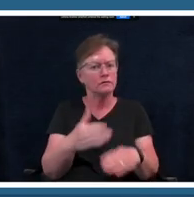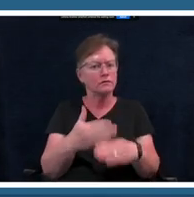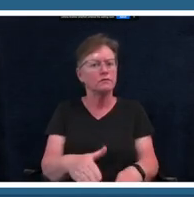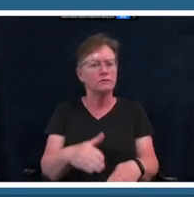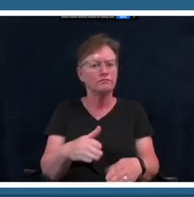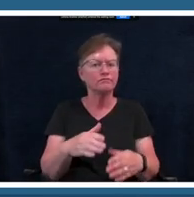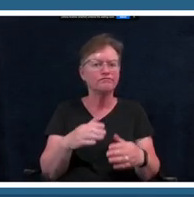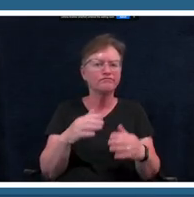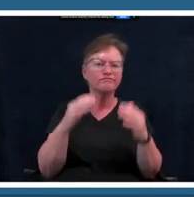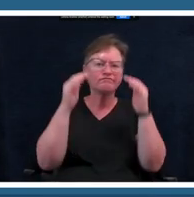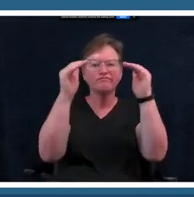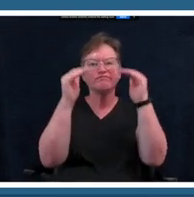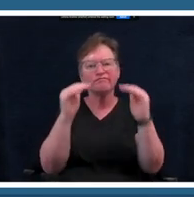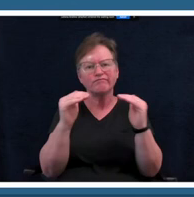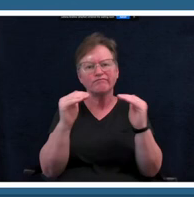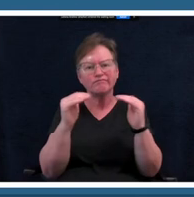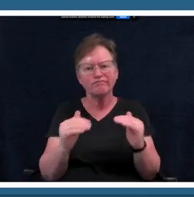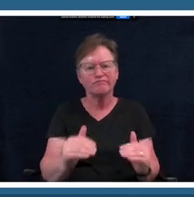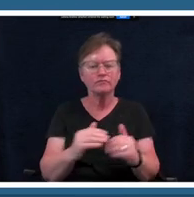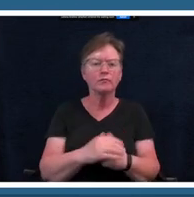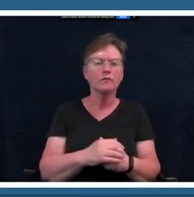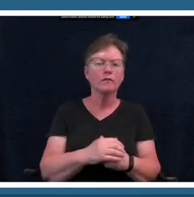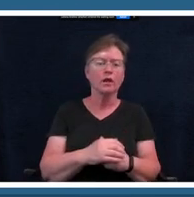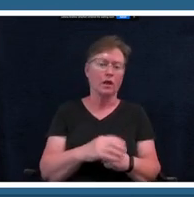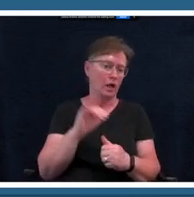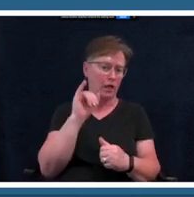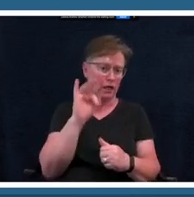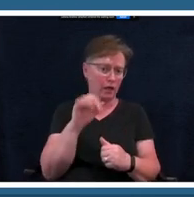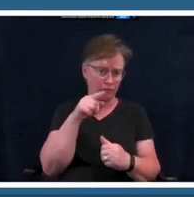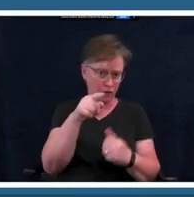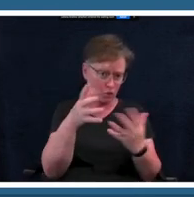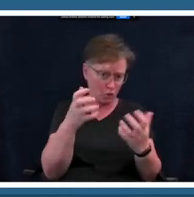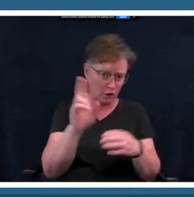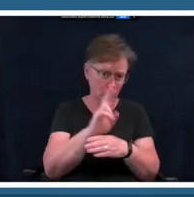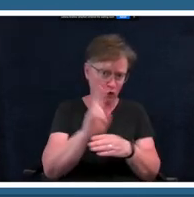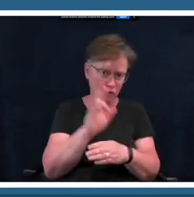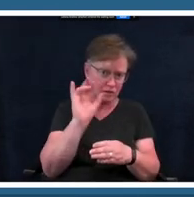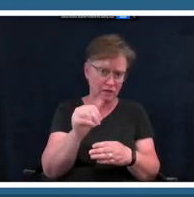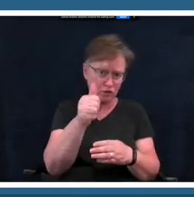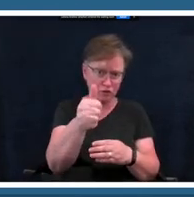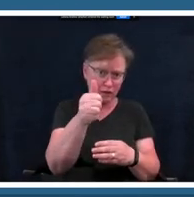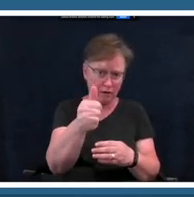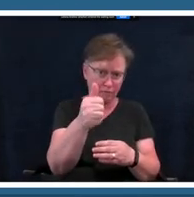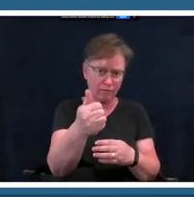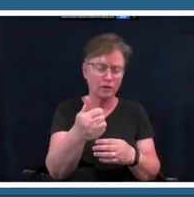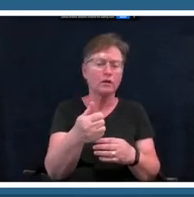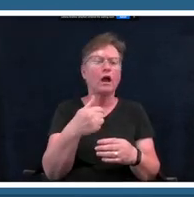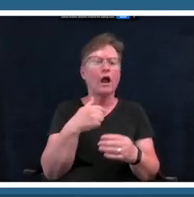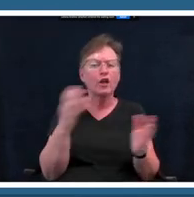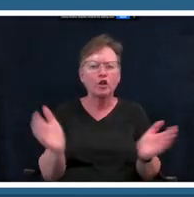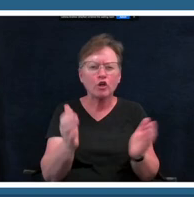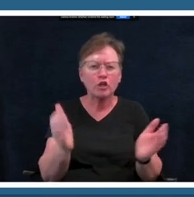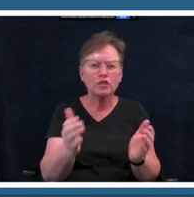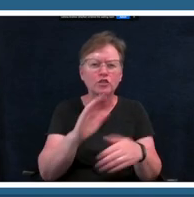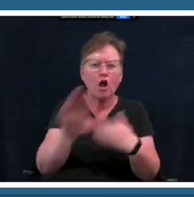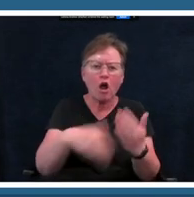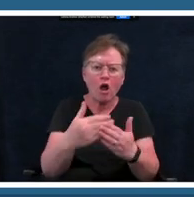now if you would like to use this on your own i encourage all educators to